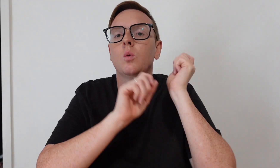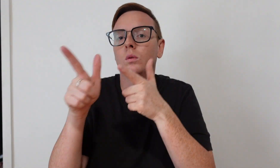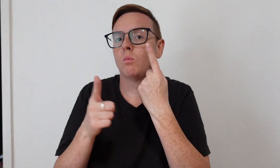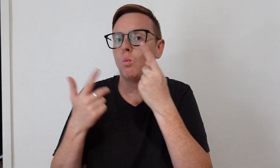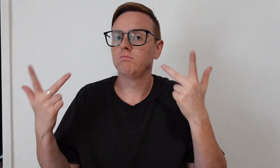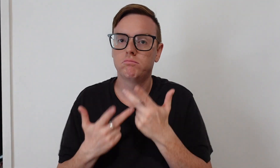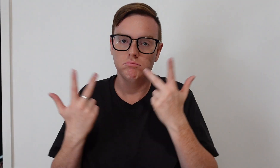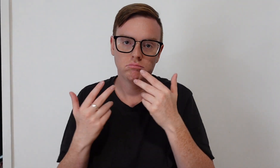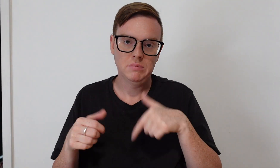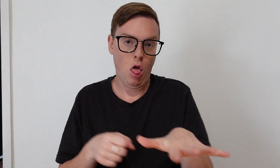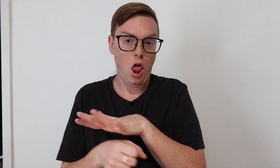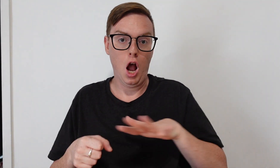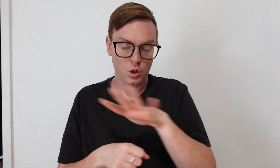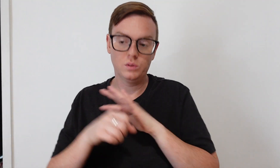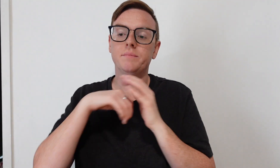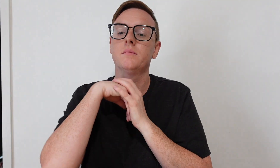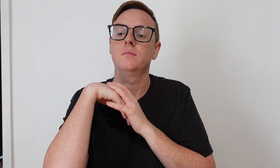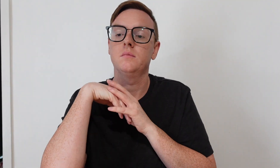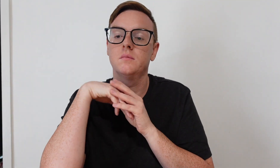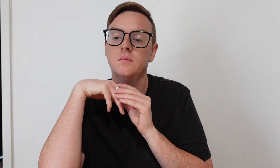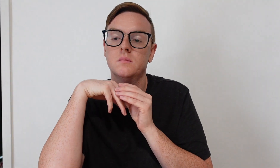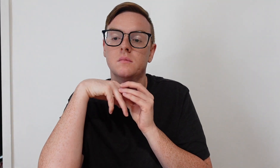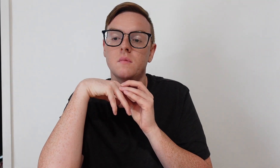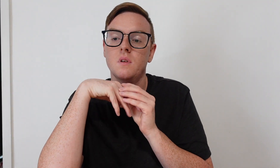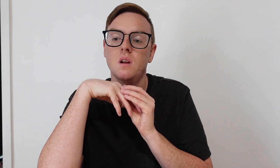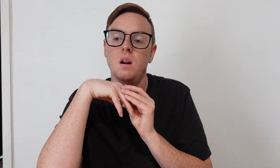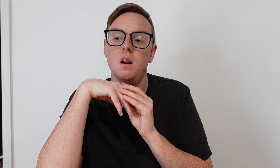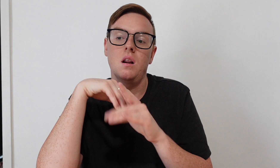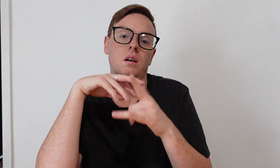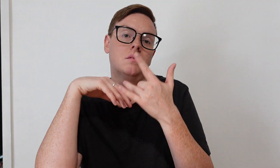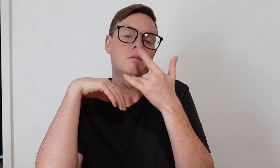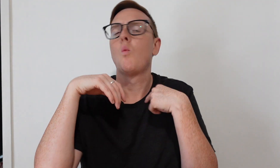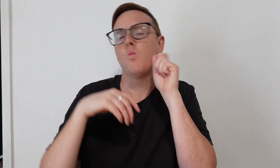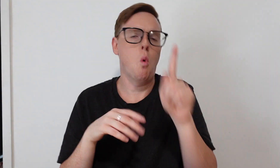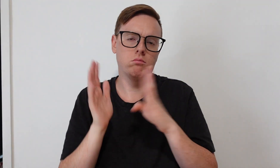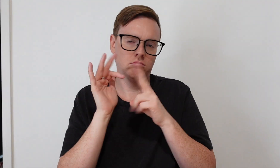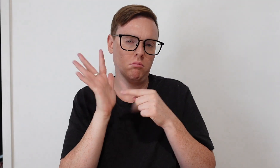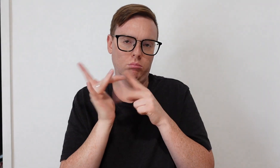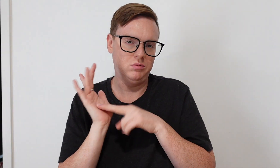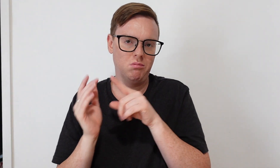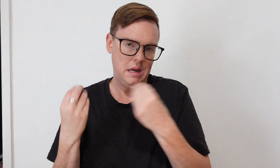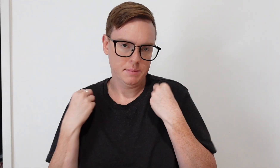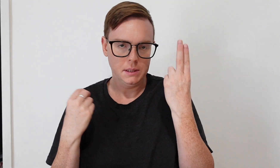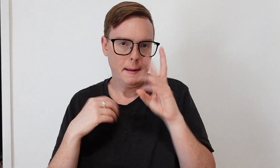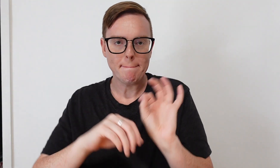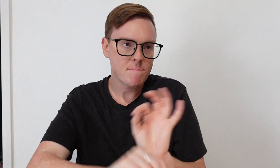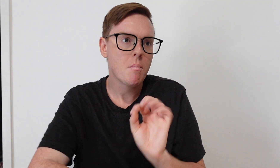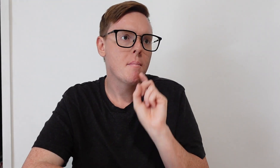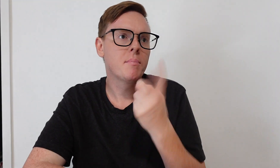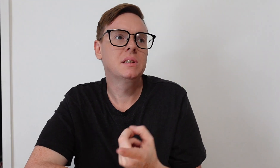I went to a restaurant in the local. I won't mention the business name but